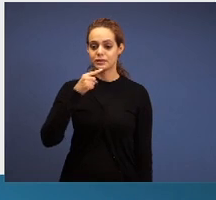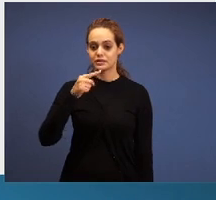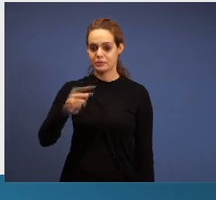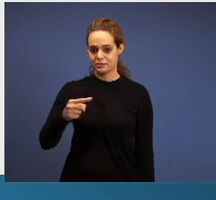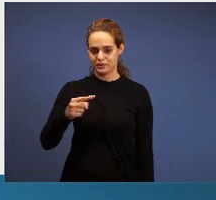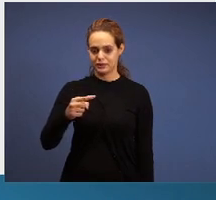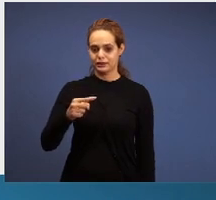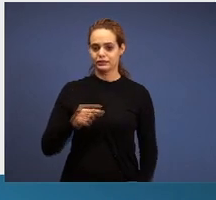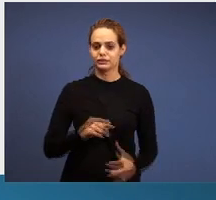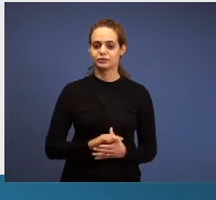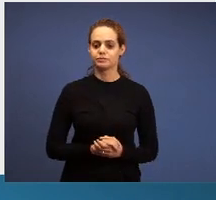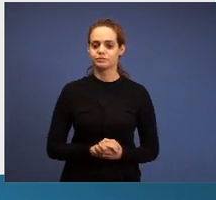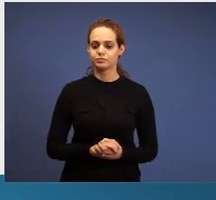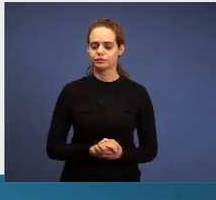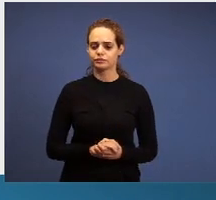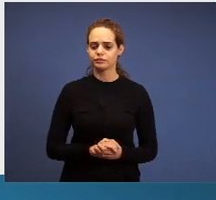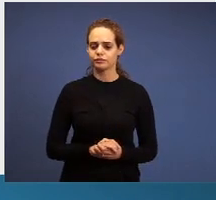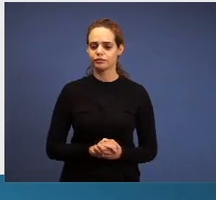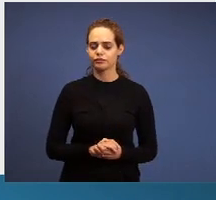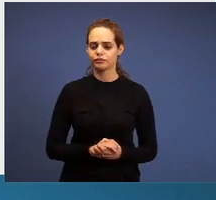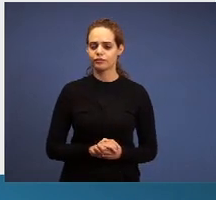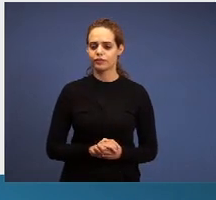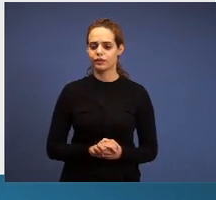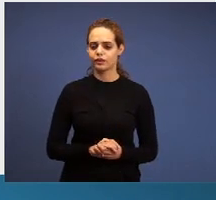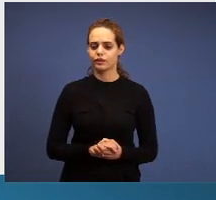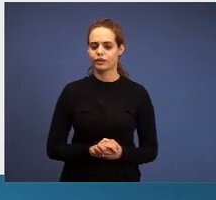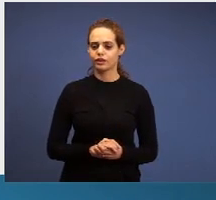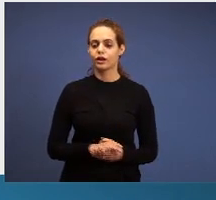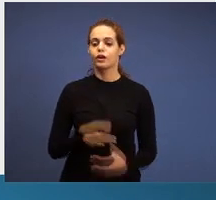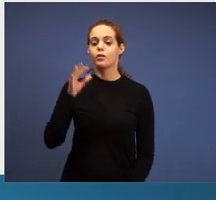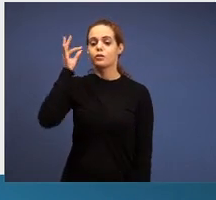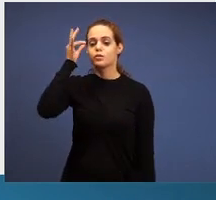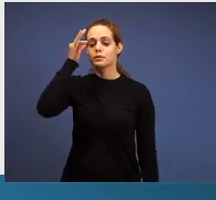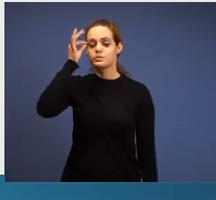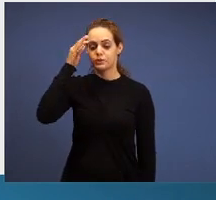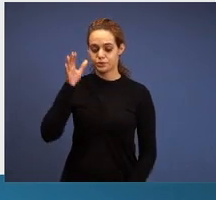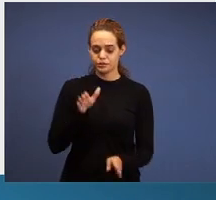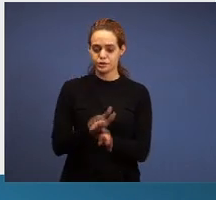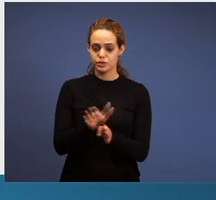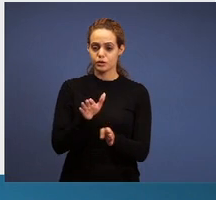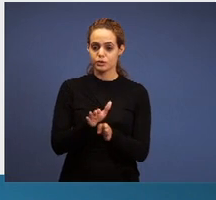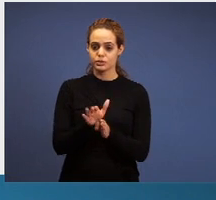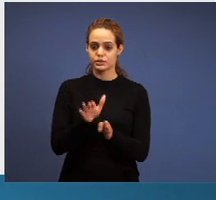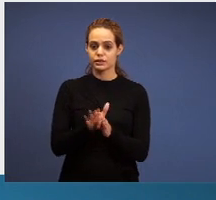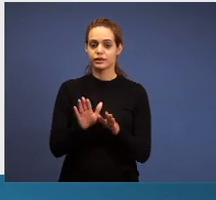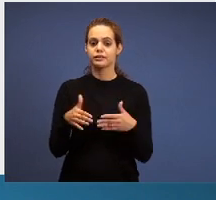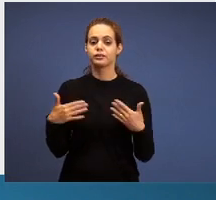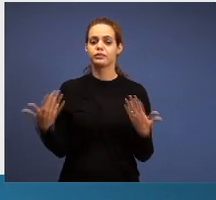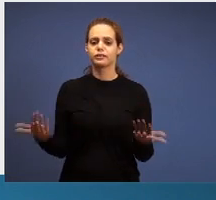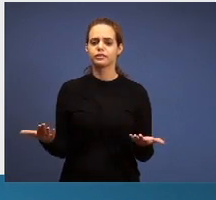the spirit of counsel? What is the difference of the spirit of counsel? It's written there, it has a question, where is the spirit of counsel